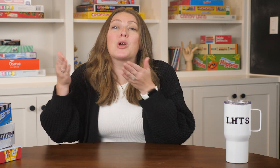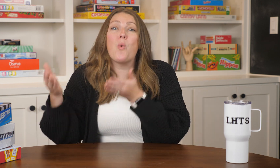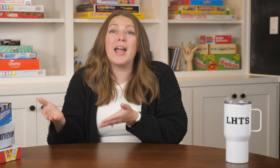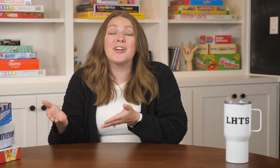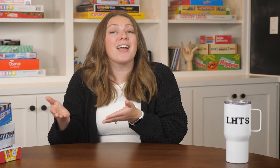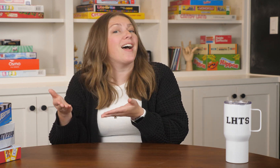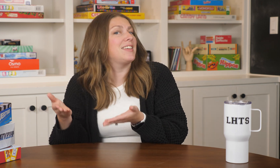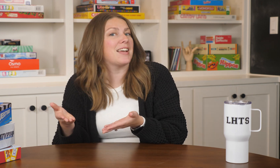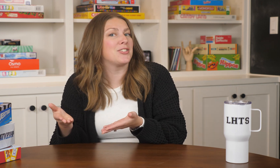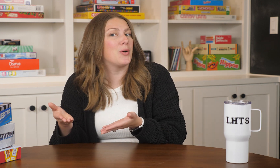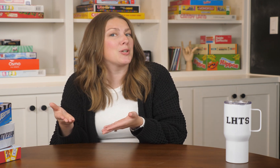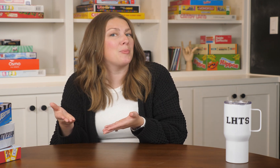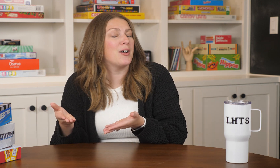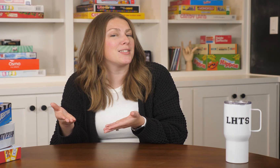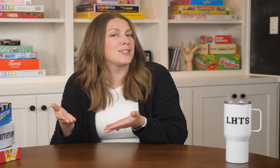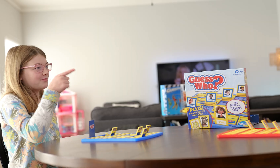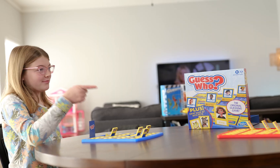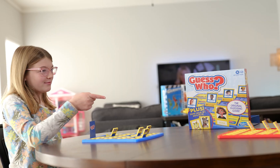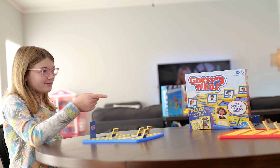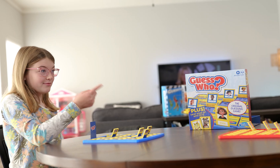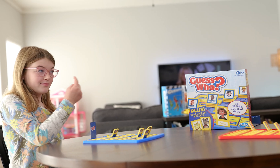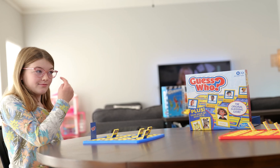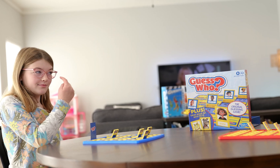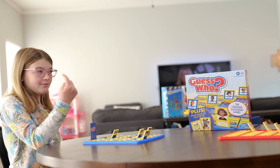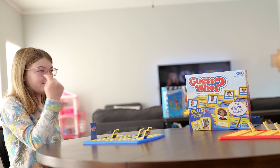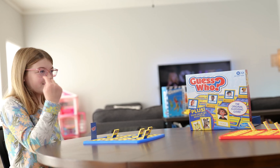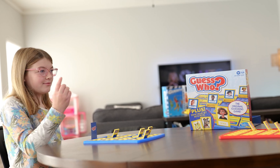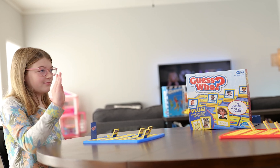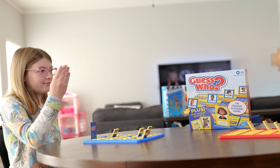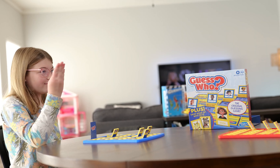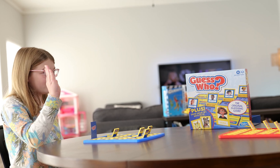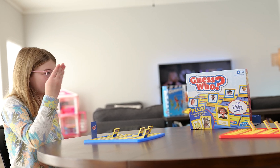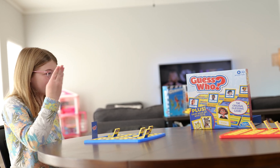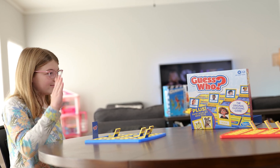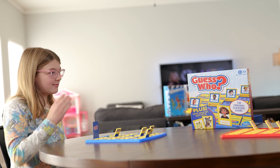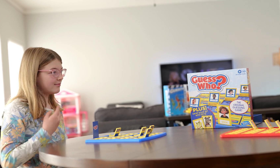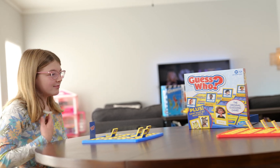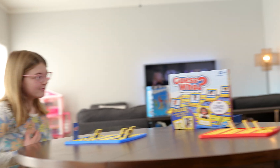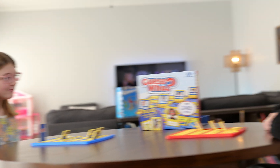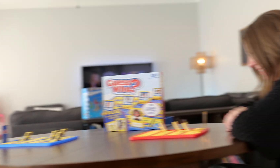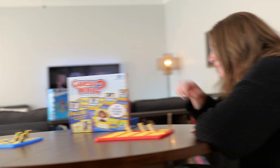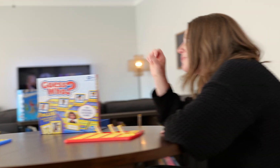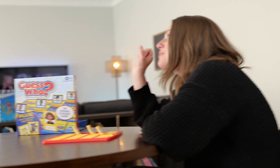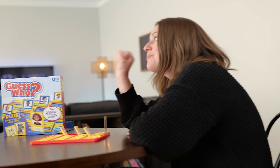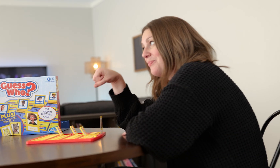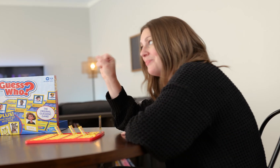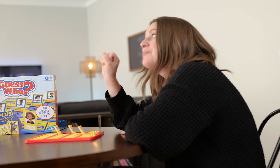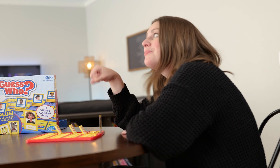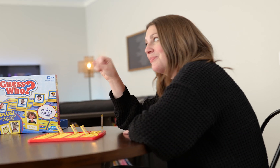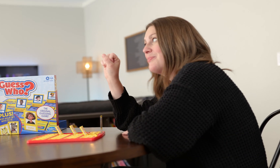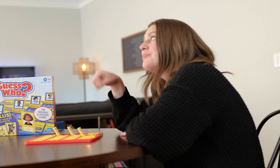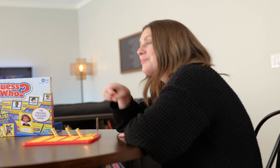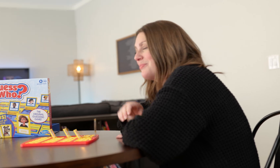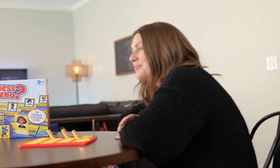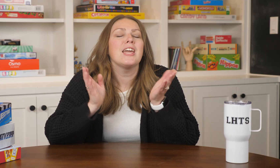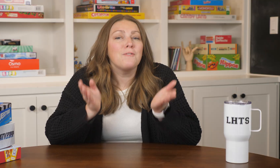required a yes no response. Then your opponent would respond yes or no. If